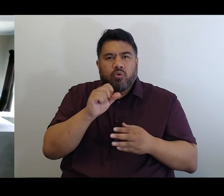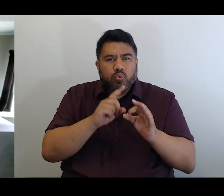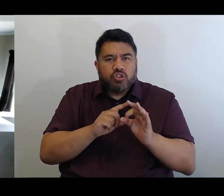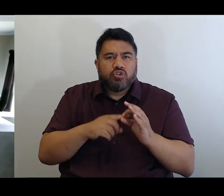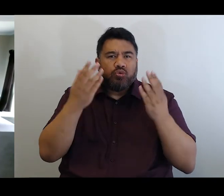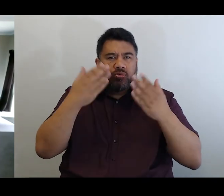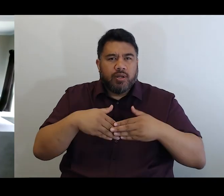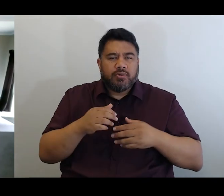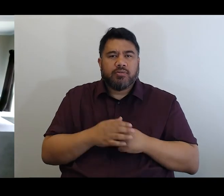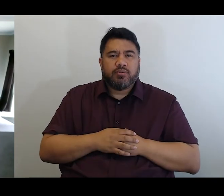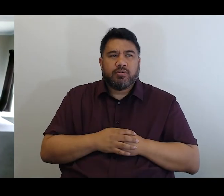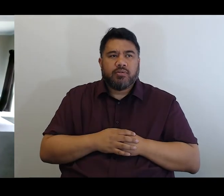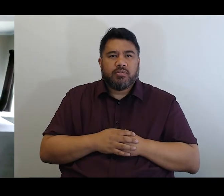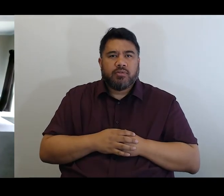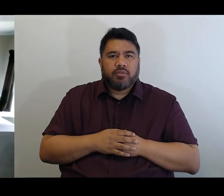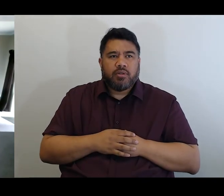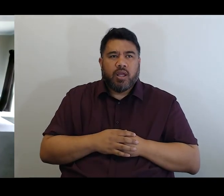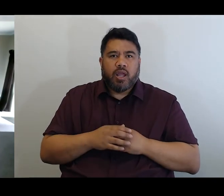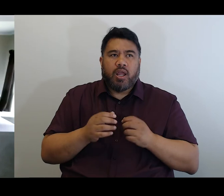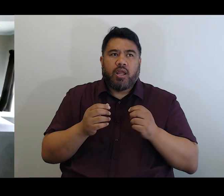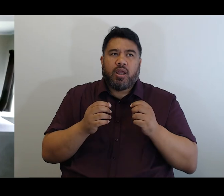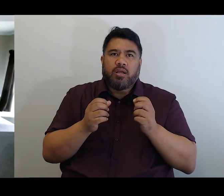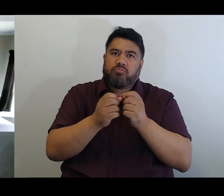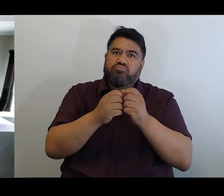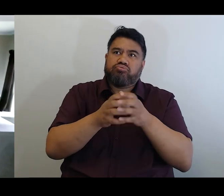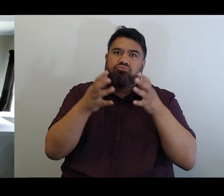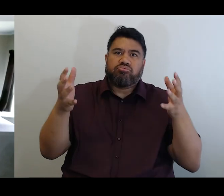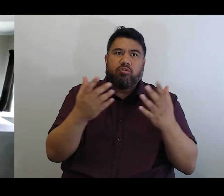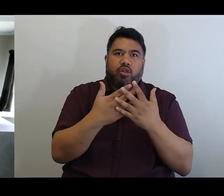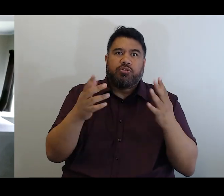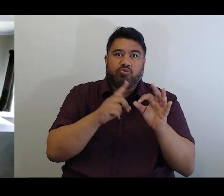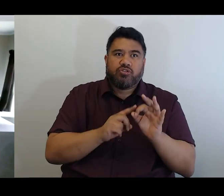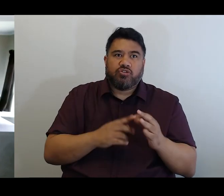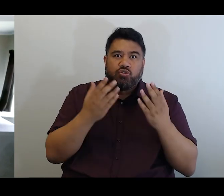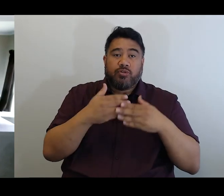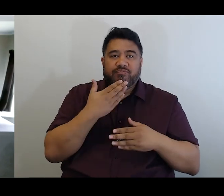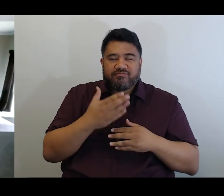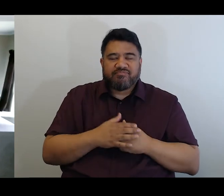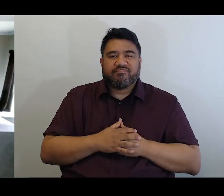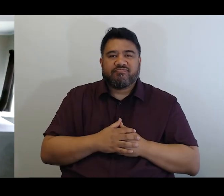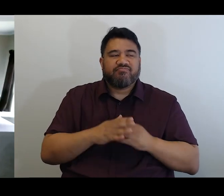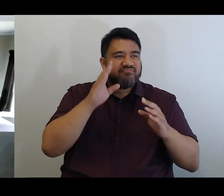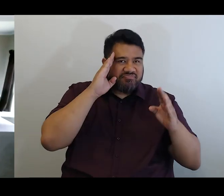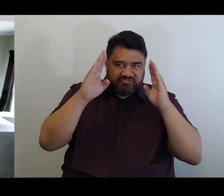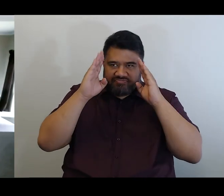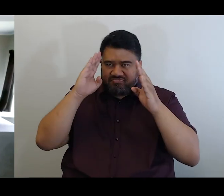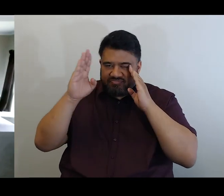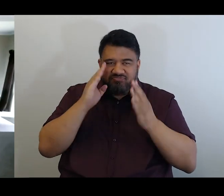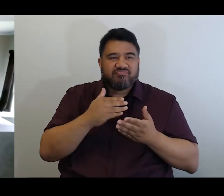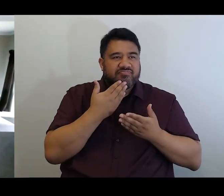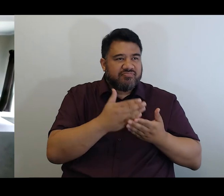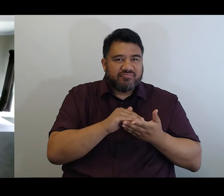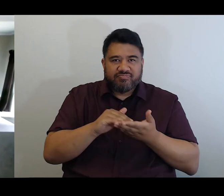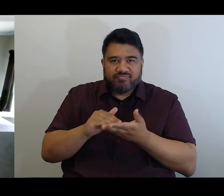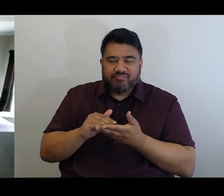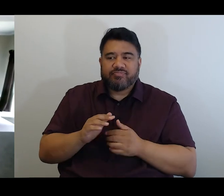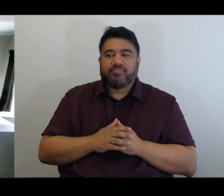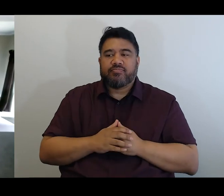Ngā patai nui mō tēnei nō reira he mihi tēnā koutou, tēnā koutou, tēnā koutou, kia ora anō koutou katoa.